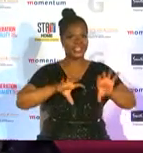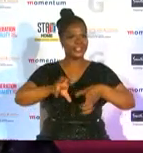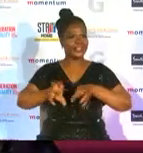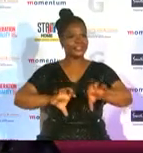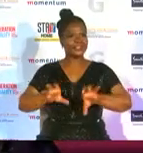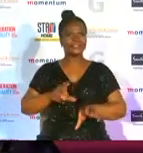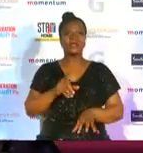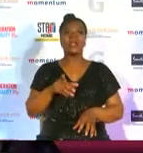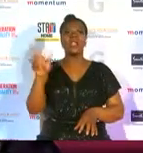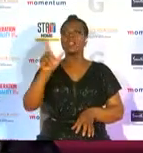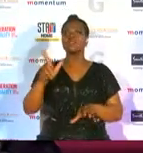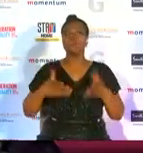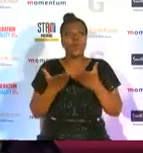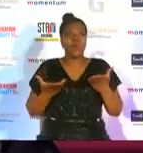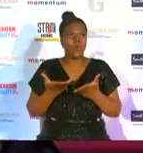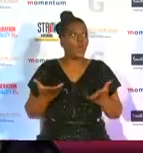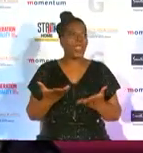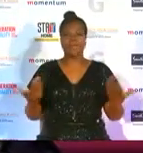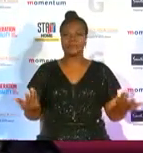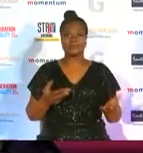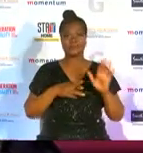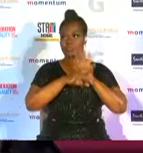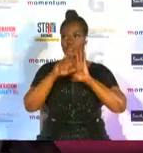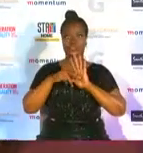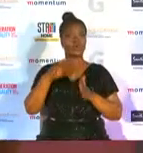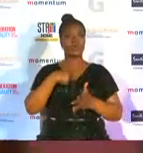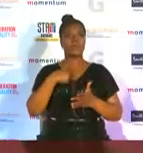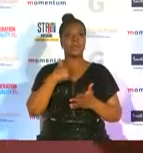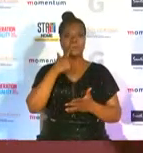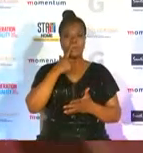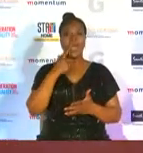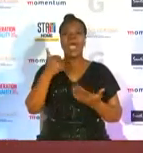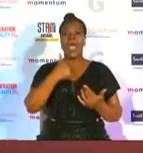where are you what's happening show me around darling i am at the vip room i'm